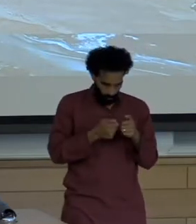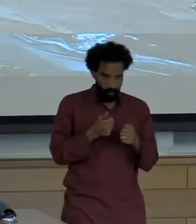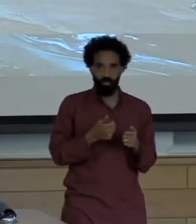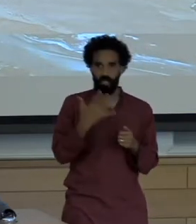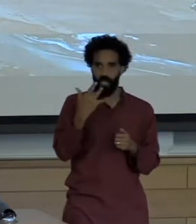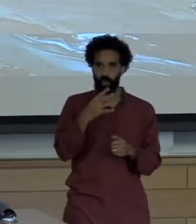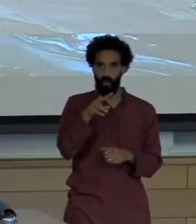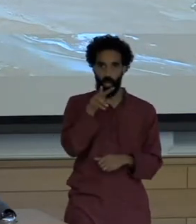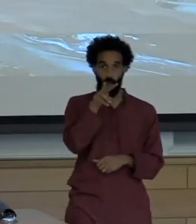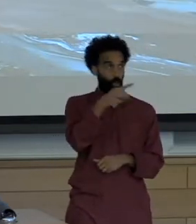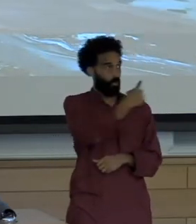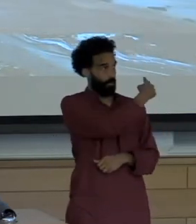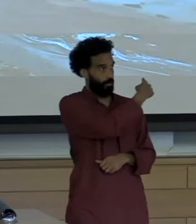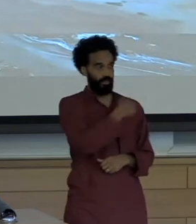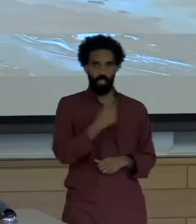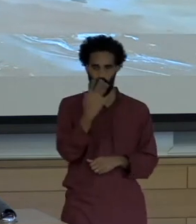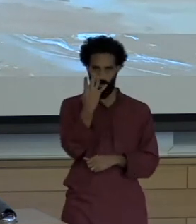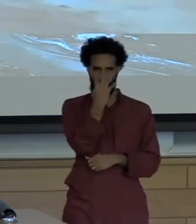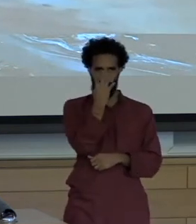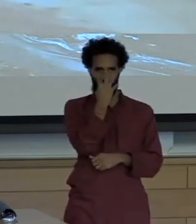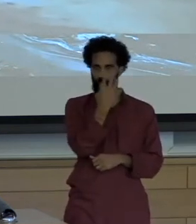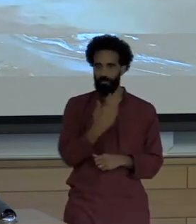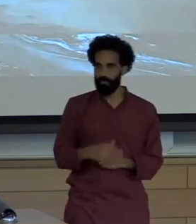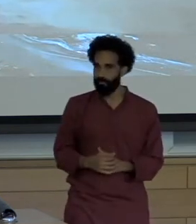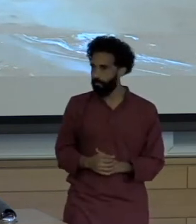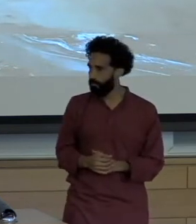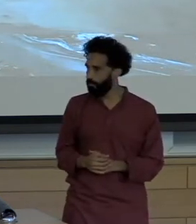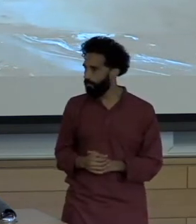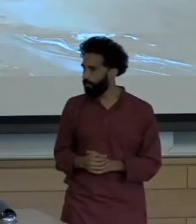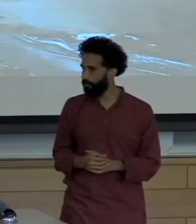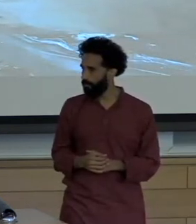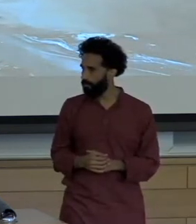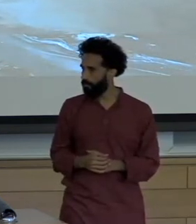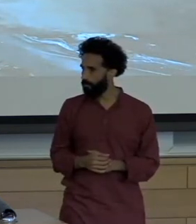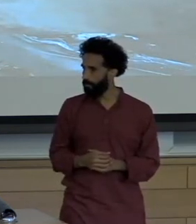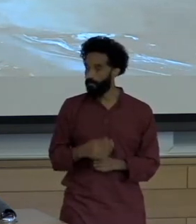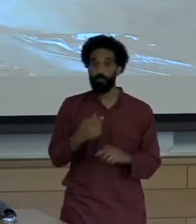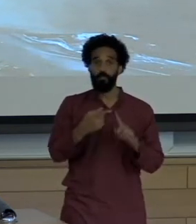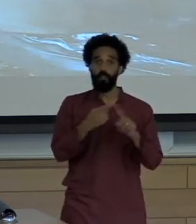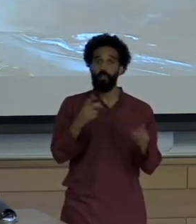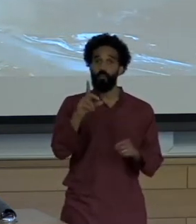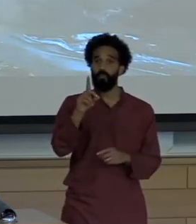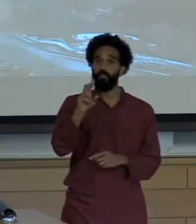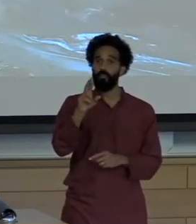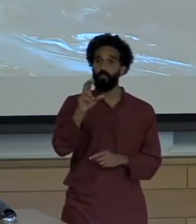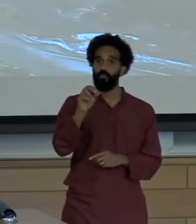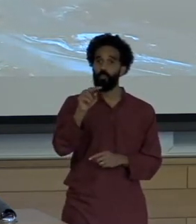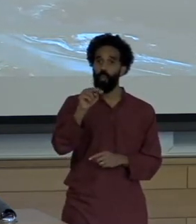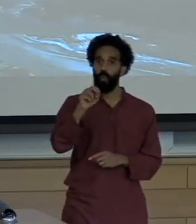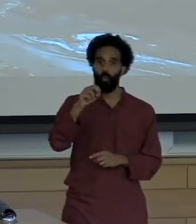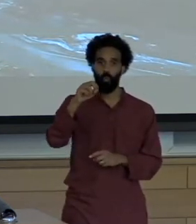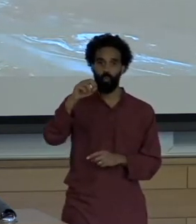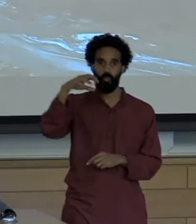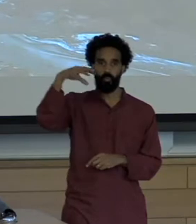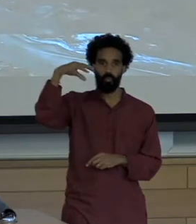So these drone images shot above the Atacama Desert and Chile's show the salt flats and the otherwise arid terrain